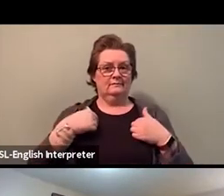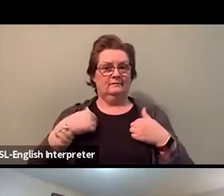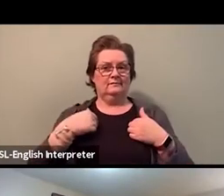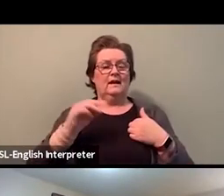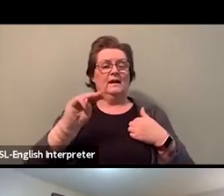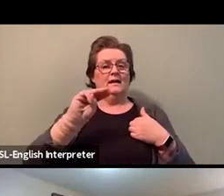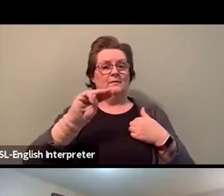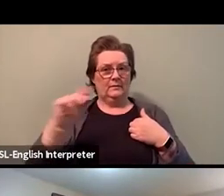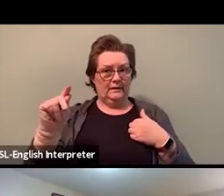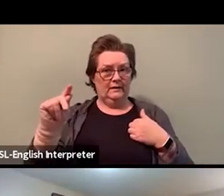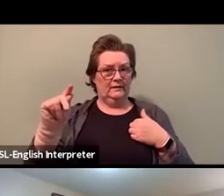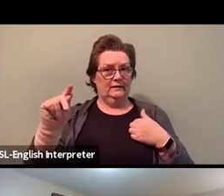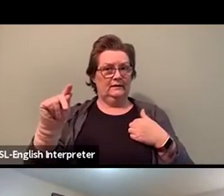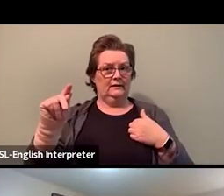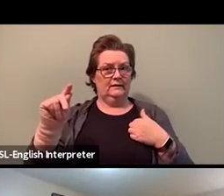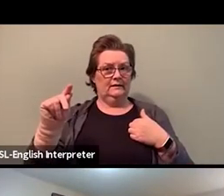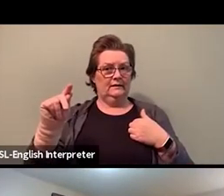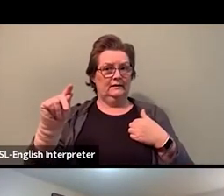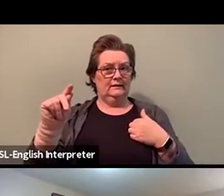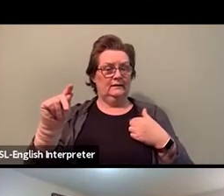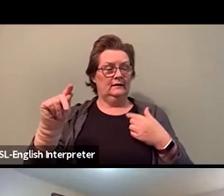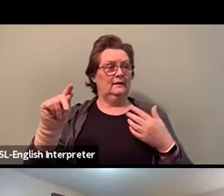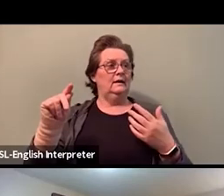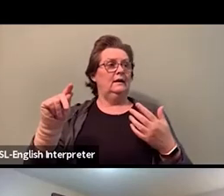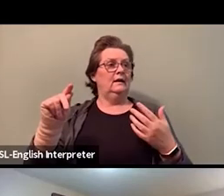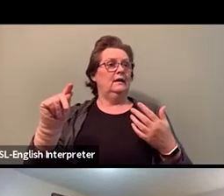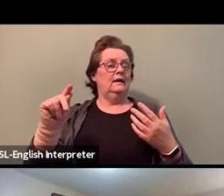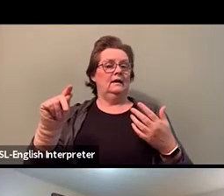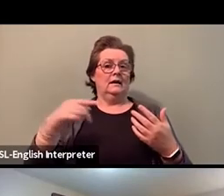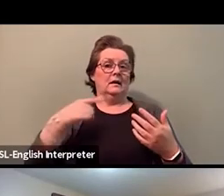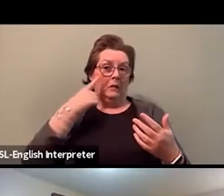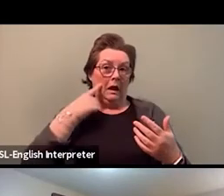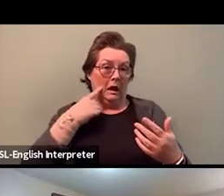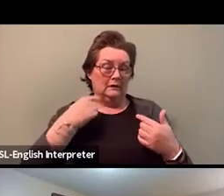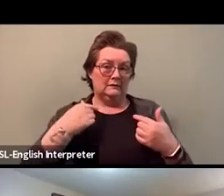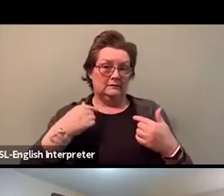and folks think that I'm intimidating or I'm aggressive,